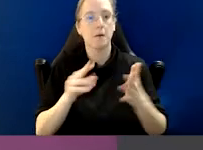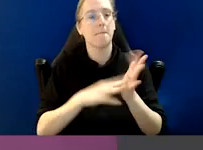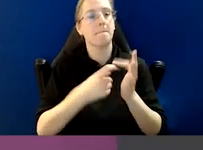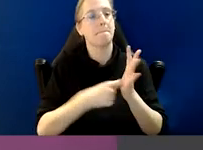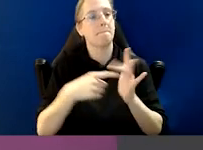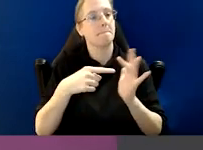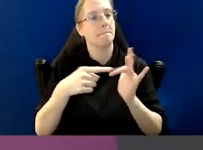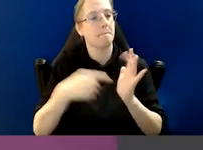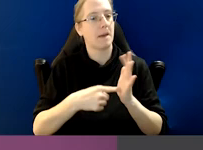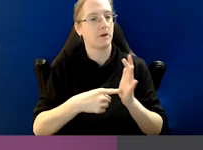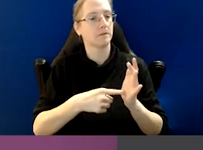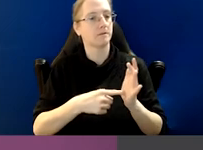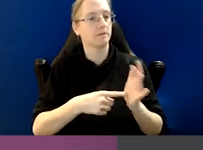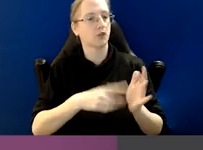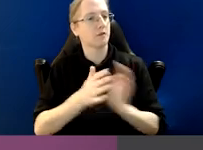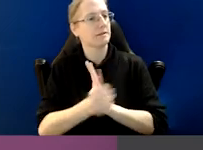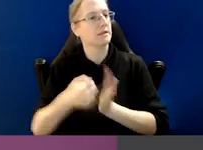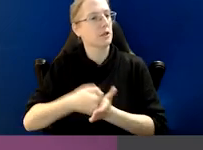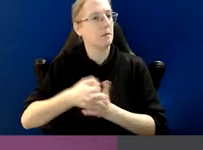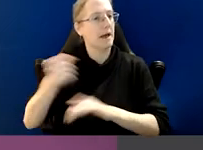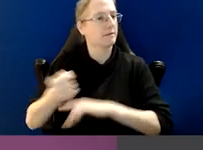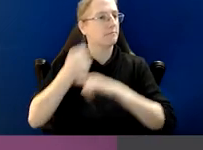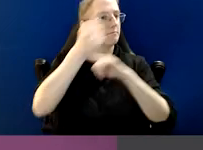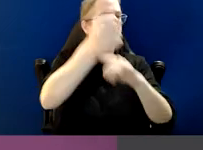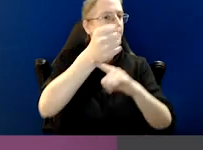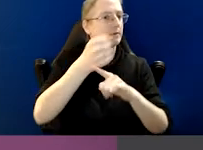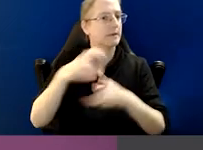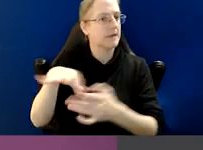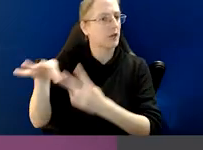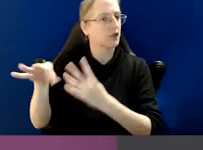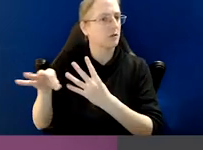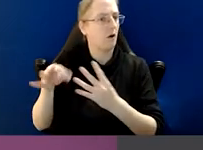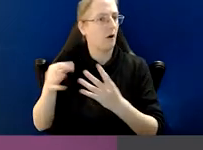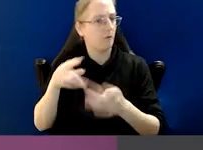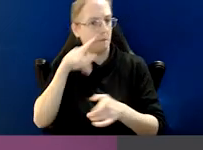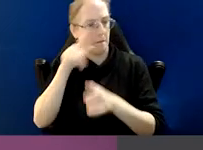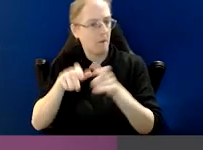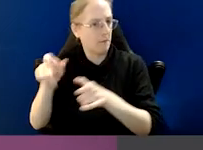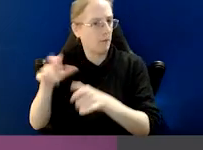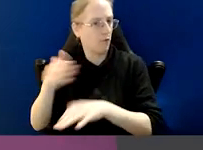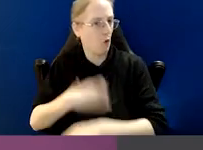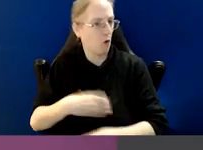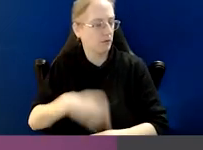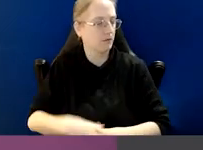merit-based appointment processes for public officials, something that's very topical in Victoria. Things